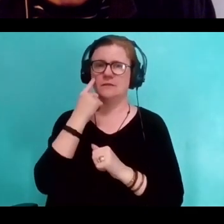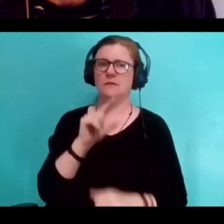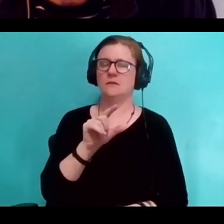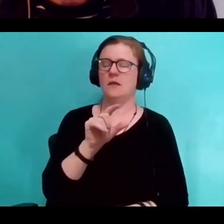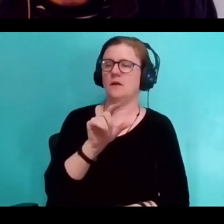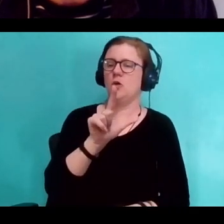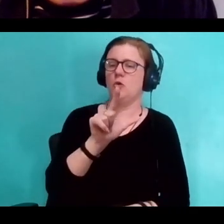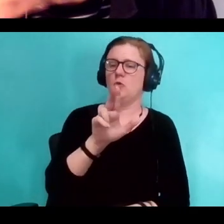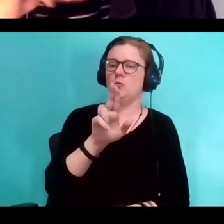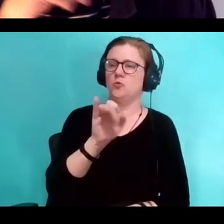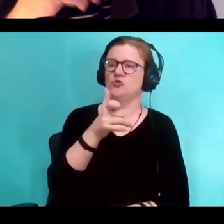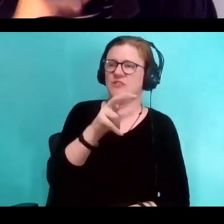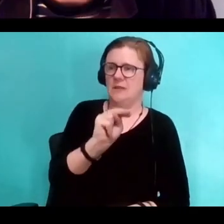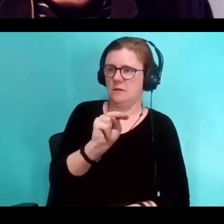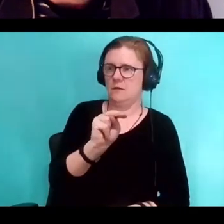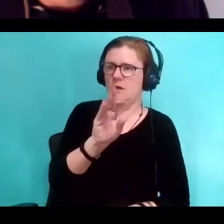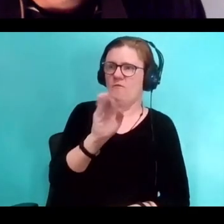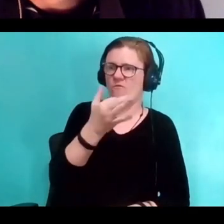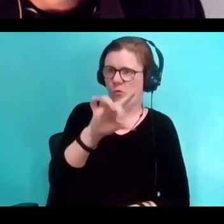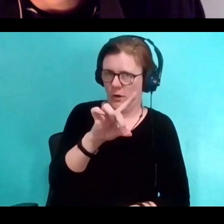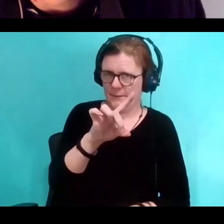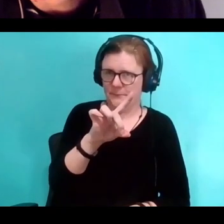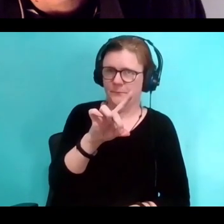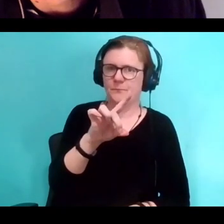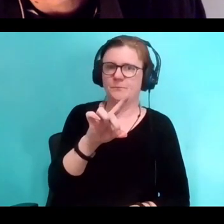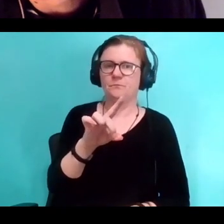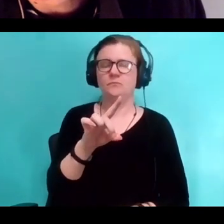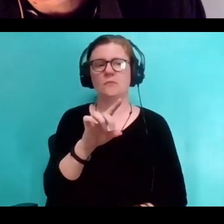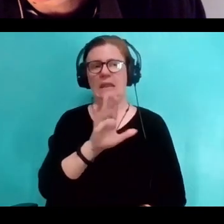And when I see a Freud portrait,